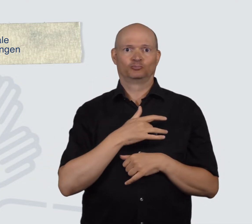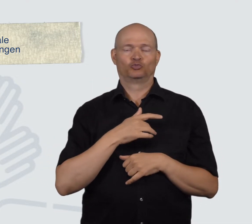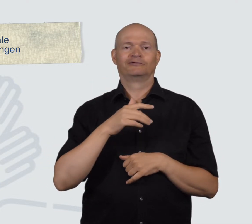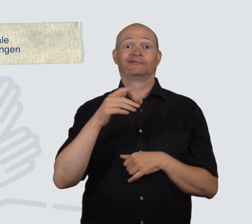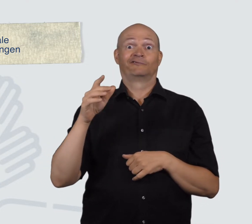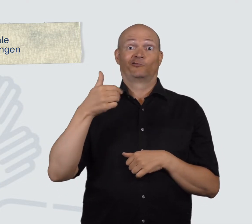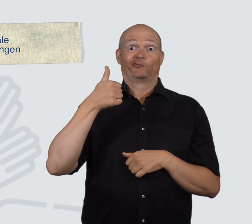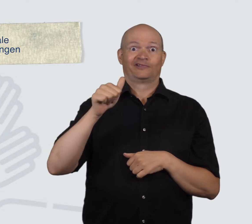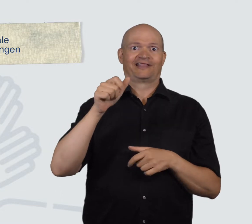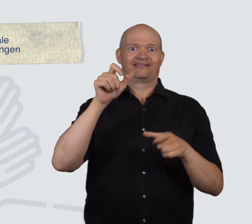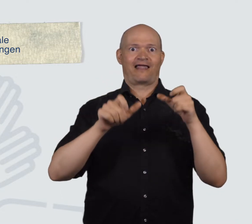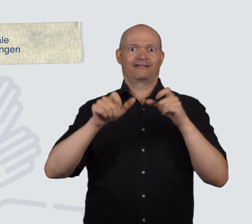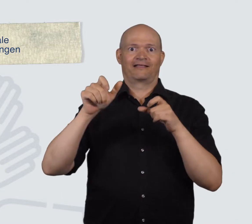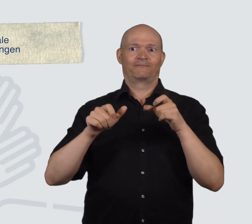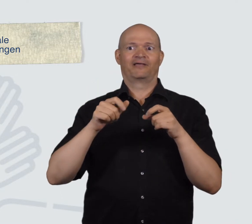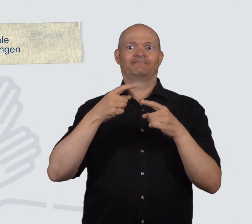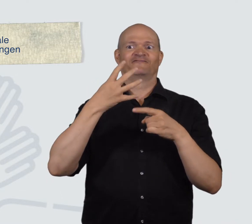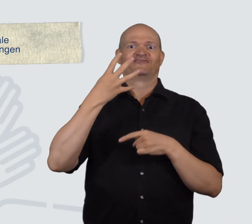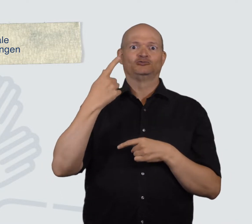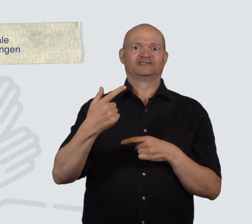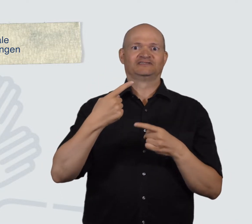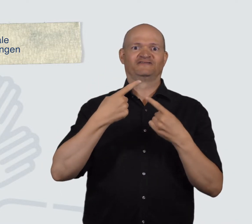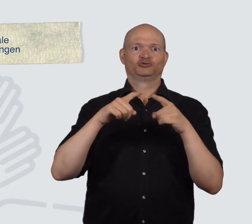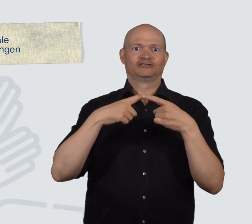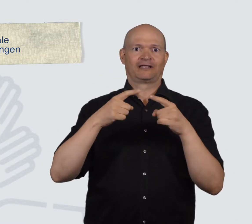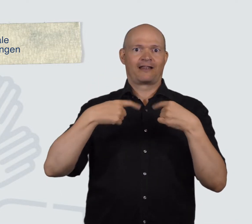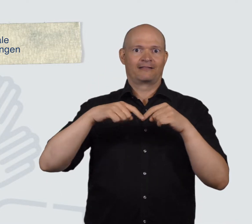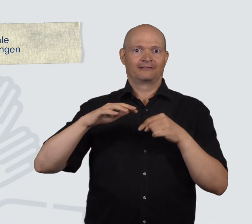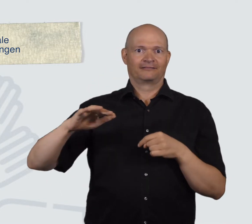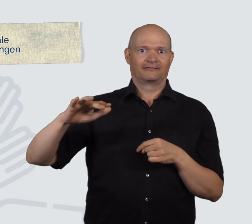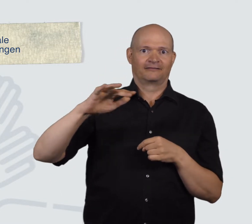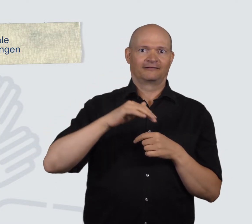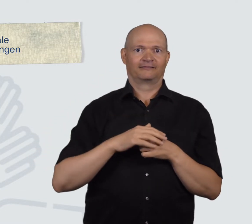with 100 participants from 24 different countries.